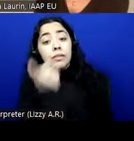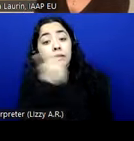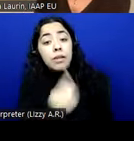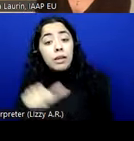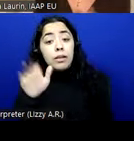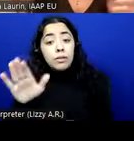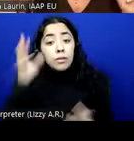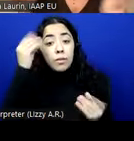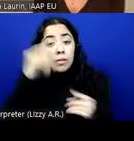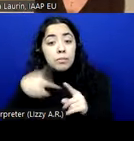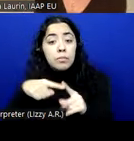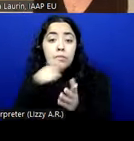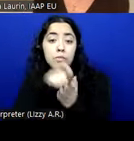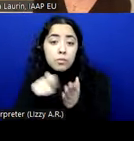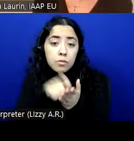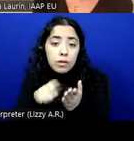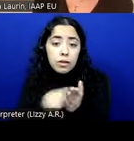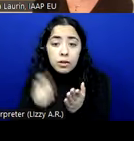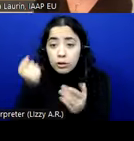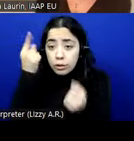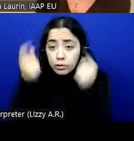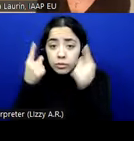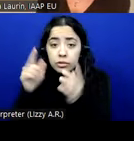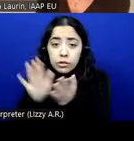writing an understanding document similar to the understanding of